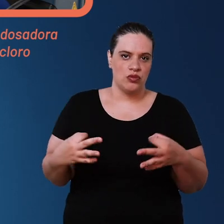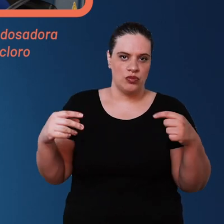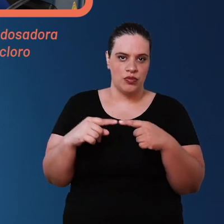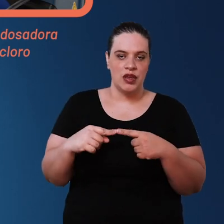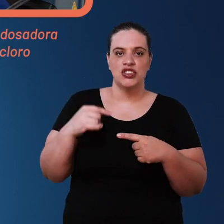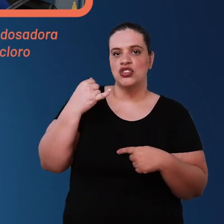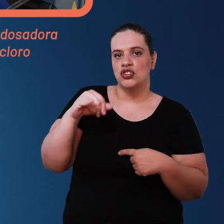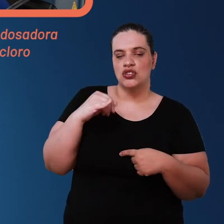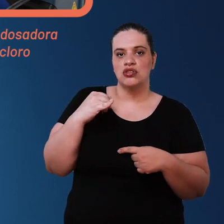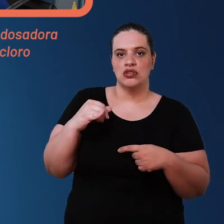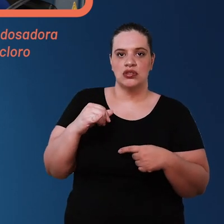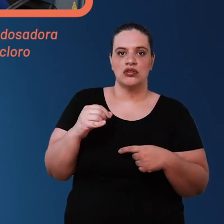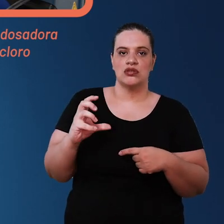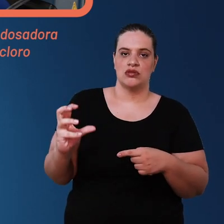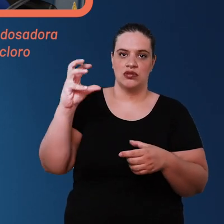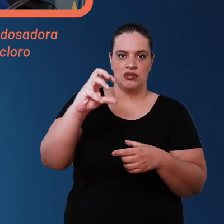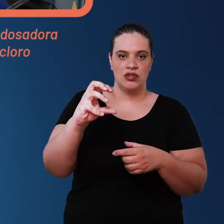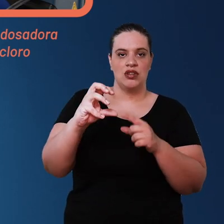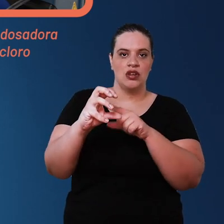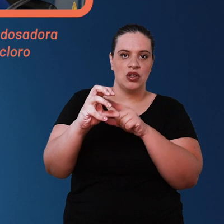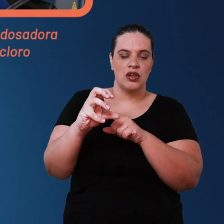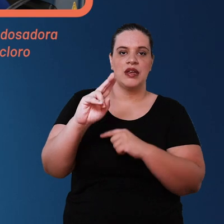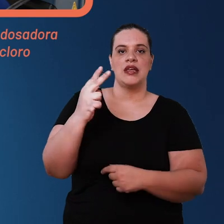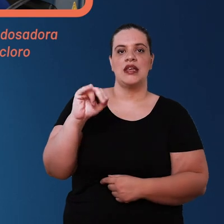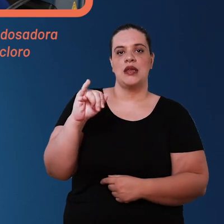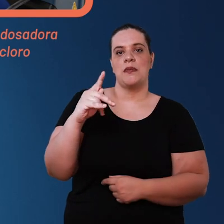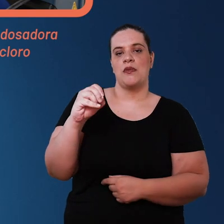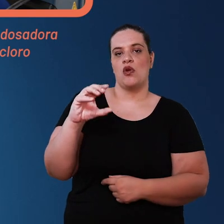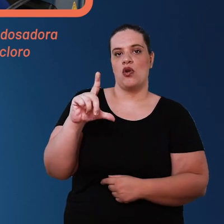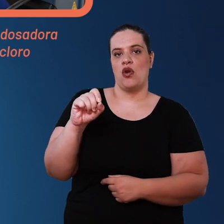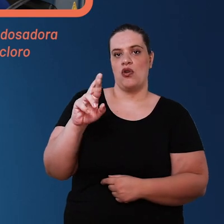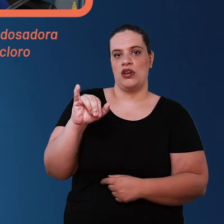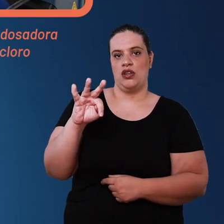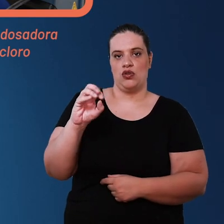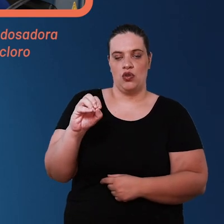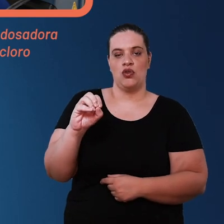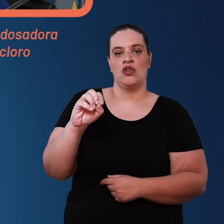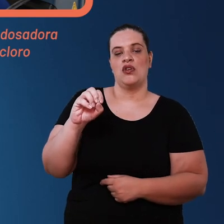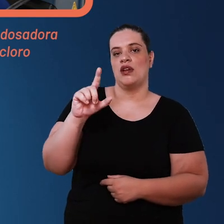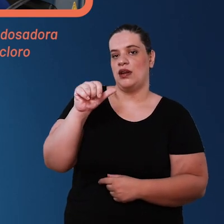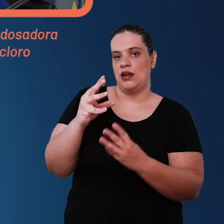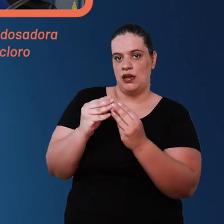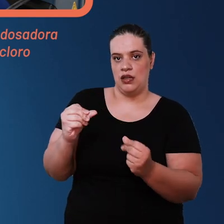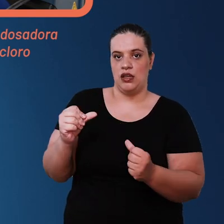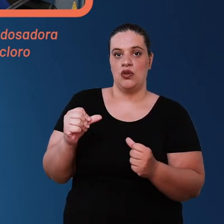electrical equipment that is connected to a small liquid hypochlorite reservoir and when the water is being taken from inside the cistern by an